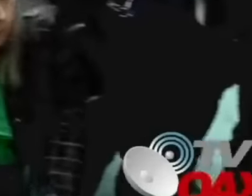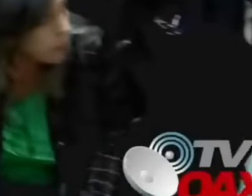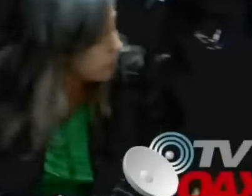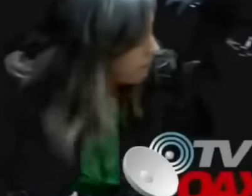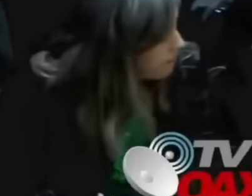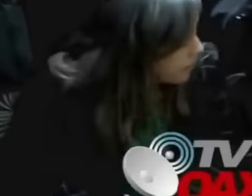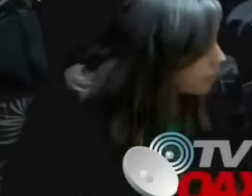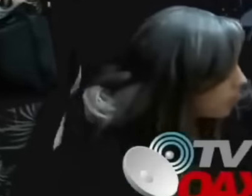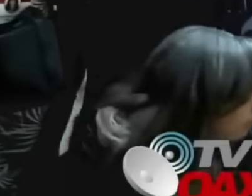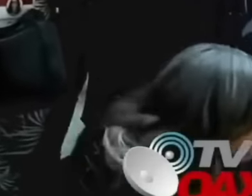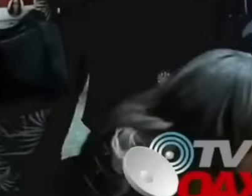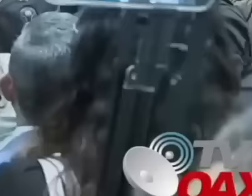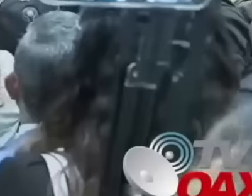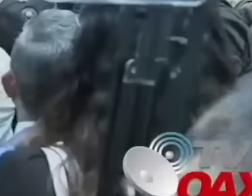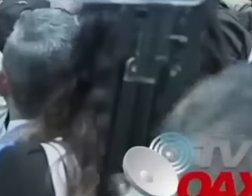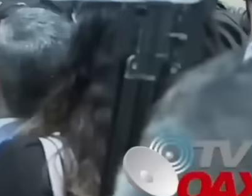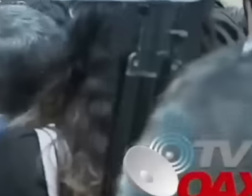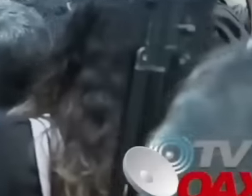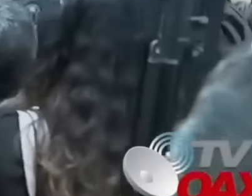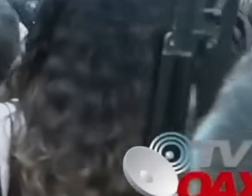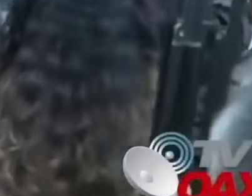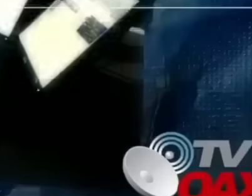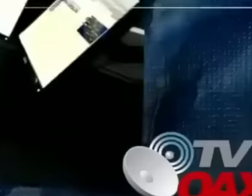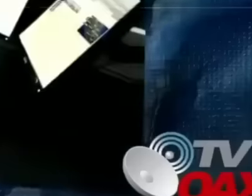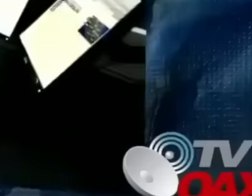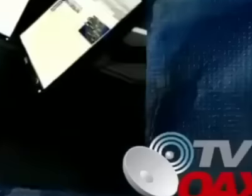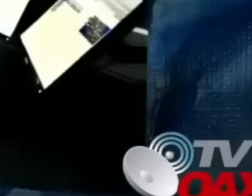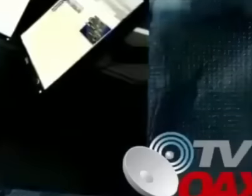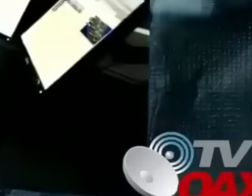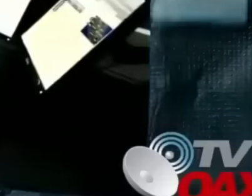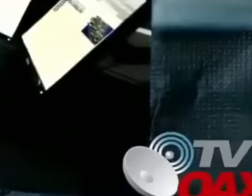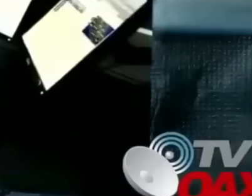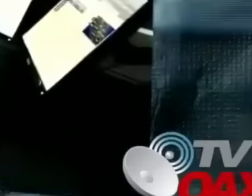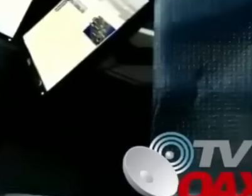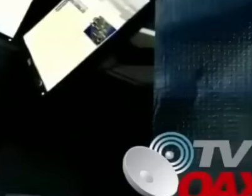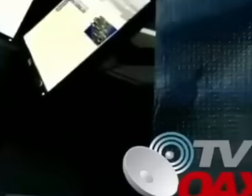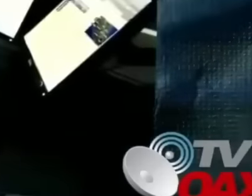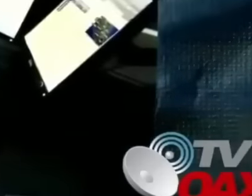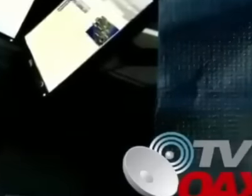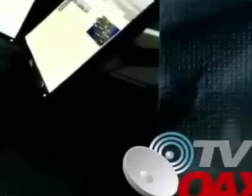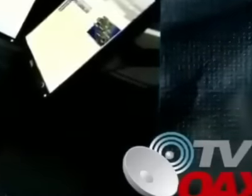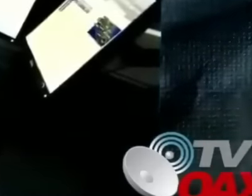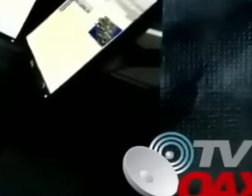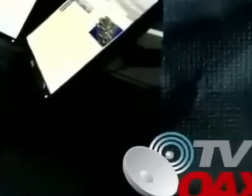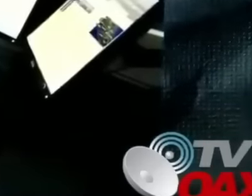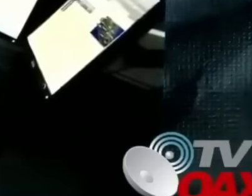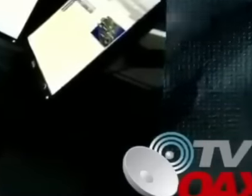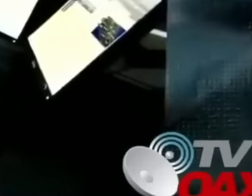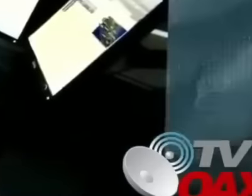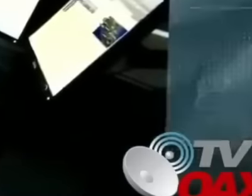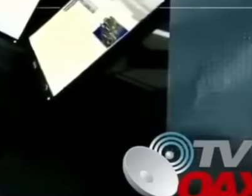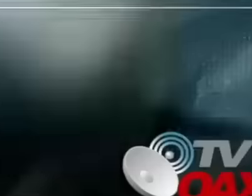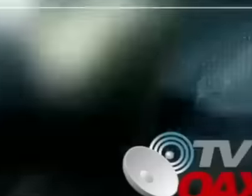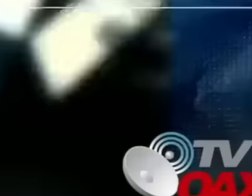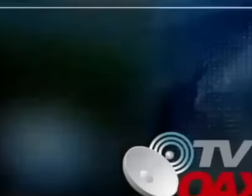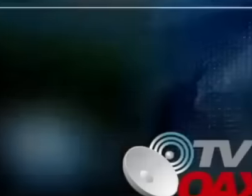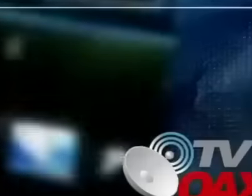Mexico Also known as an intelligence bunker which had the